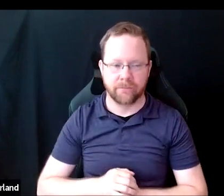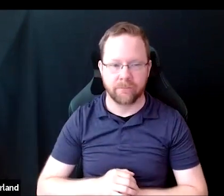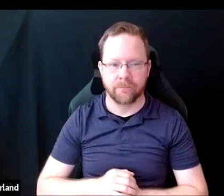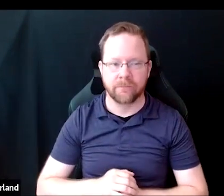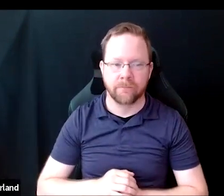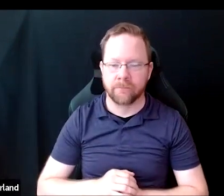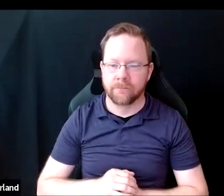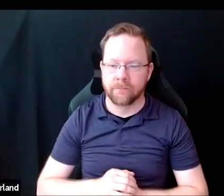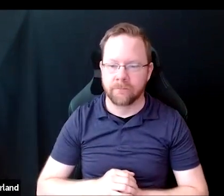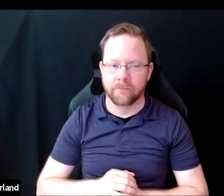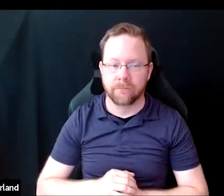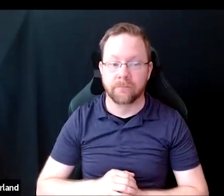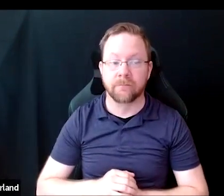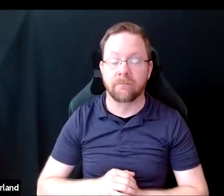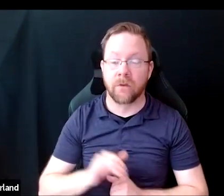This suggestion really came from a need to address